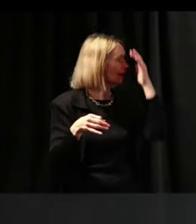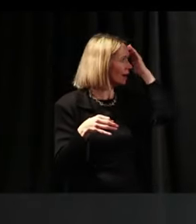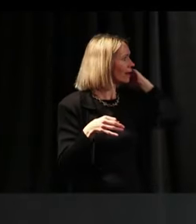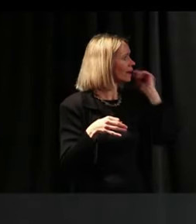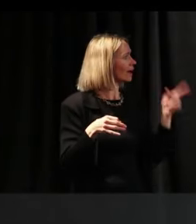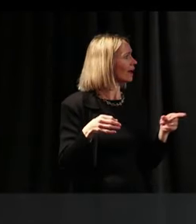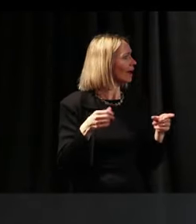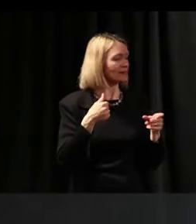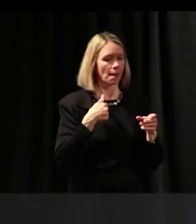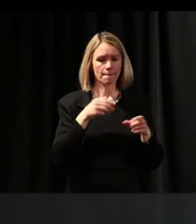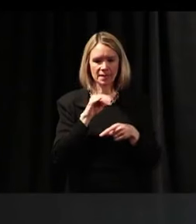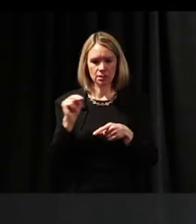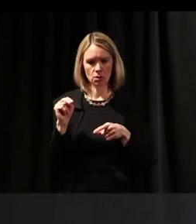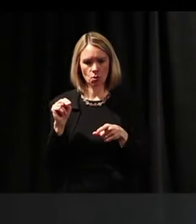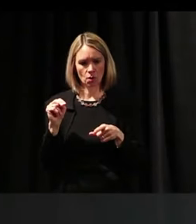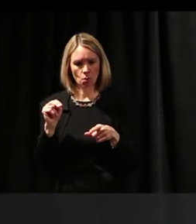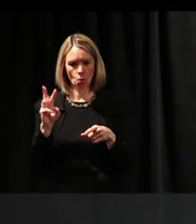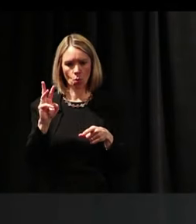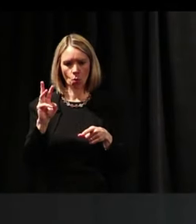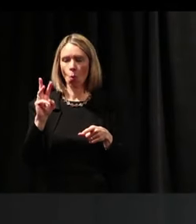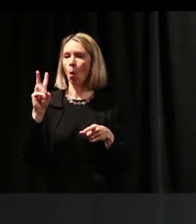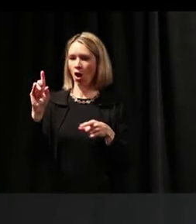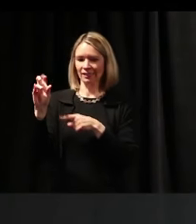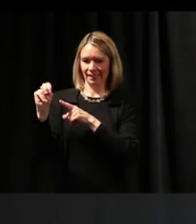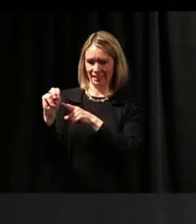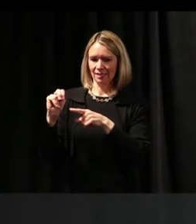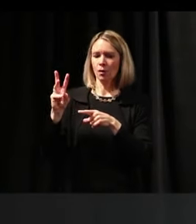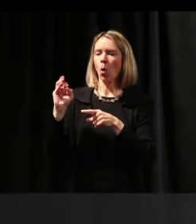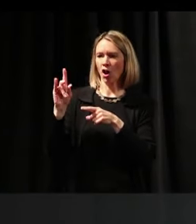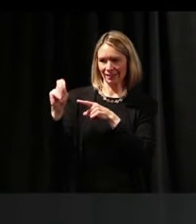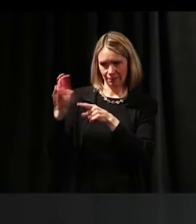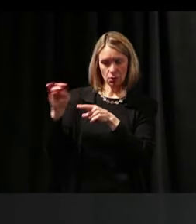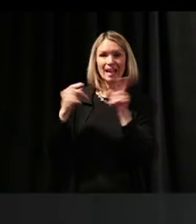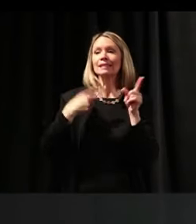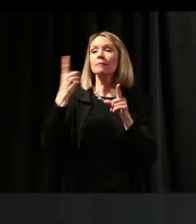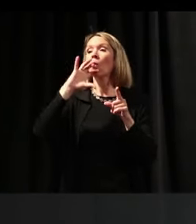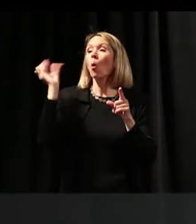It can be something old that's used in a new way.